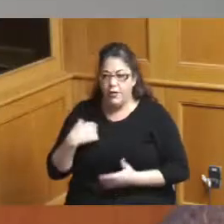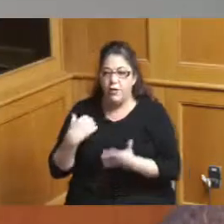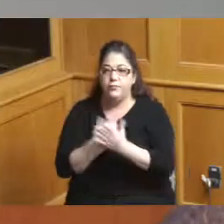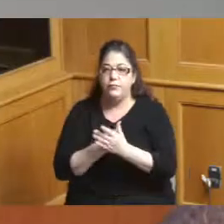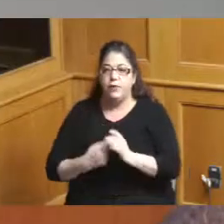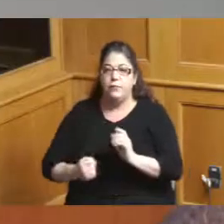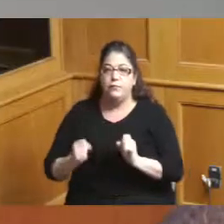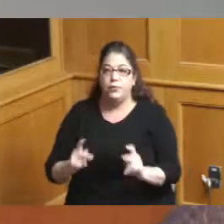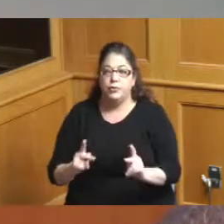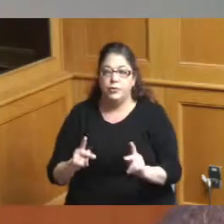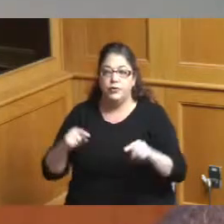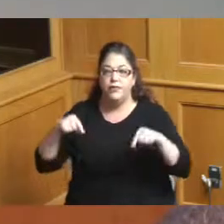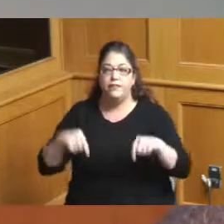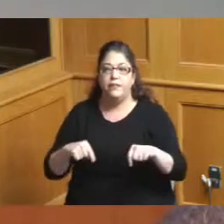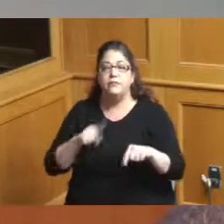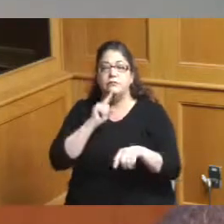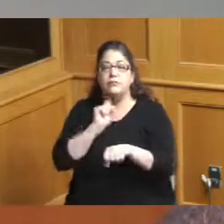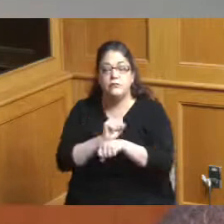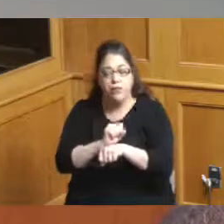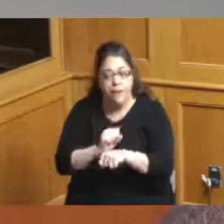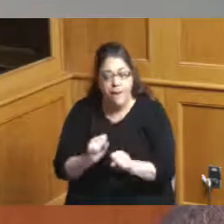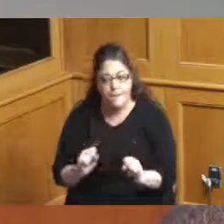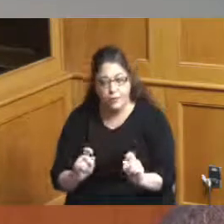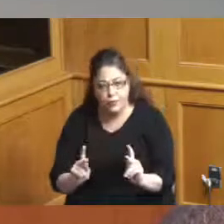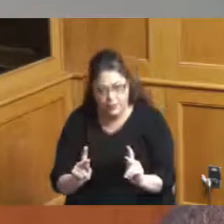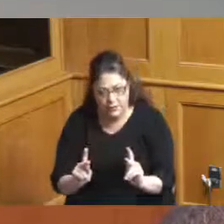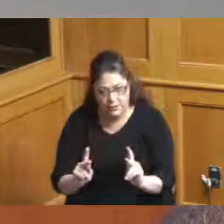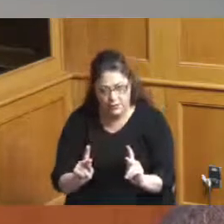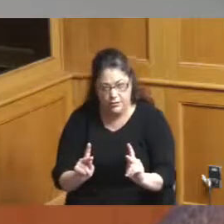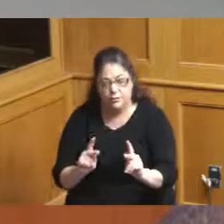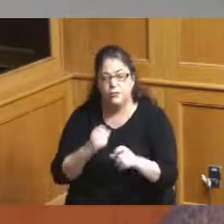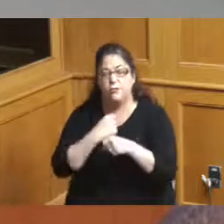we have a real opportunity to make some progress down at the convention center district